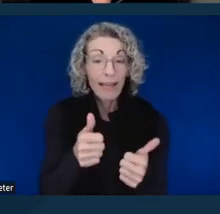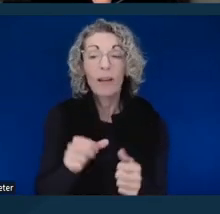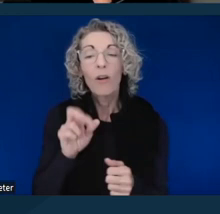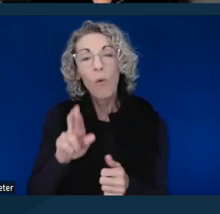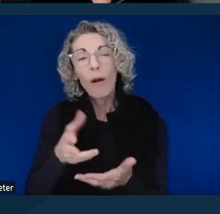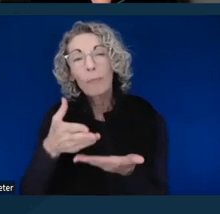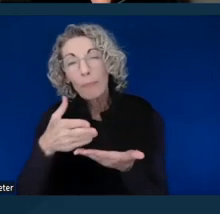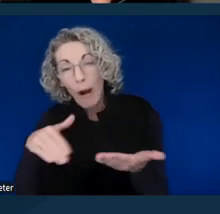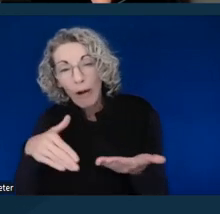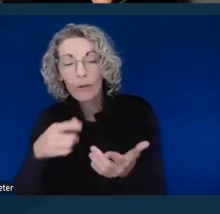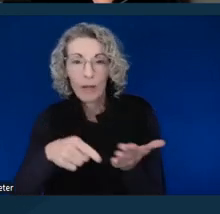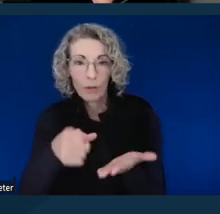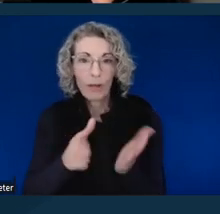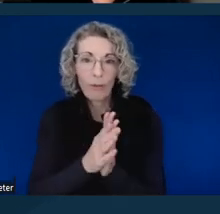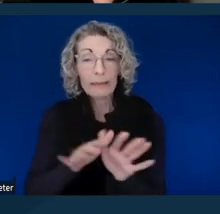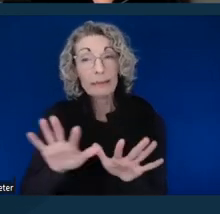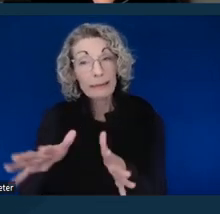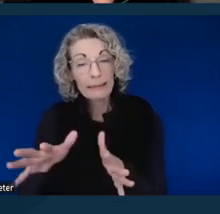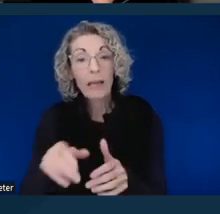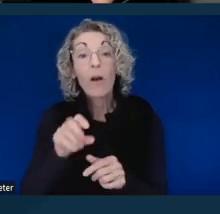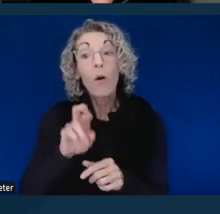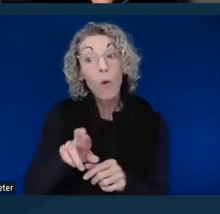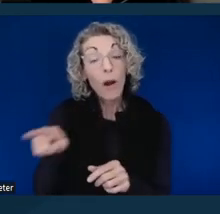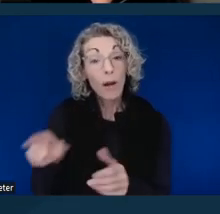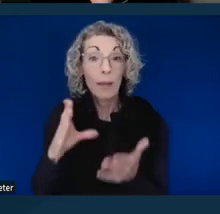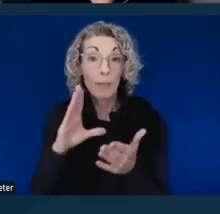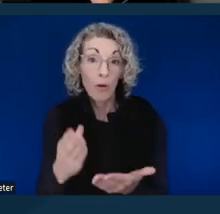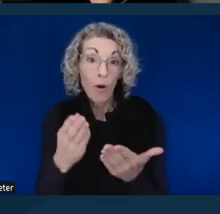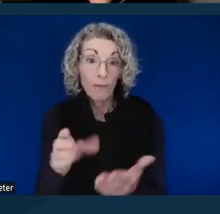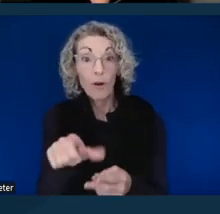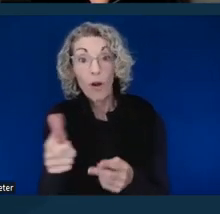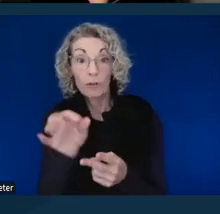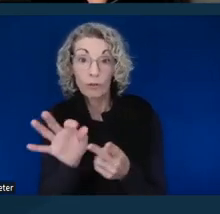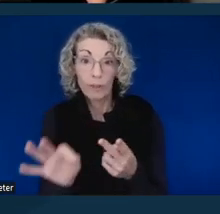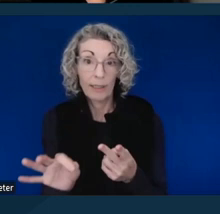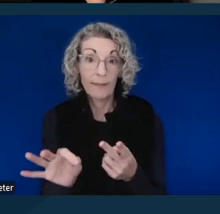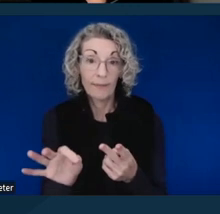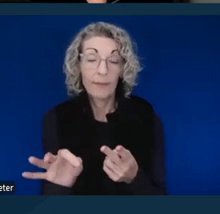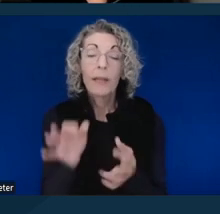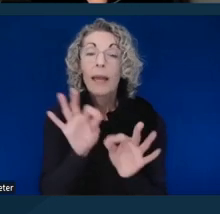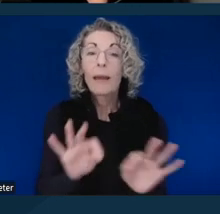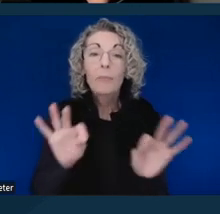The court may also offer an alternative accommodation. It's important to remember that the court's obligation